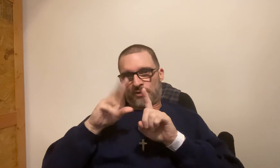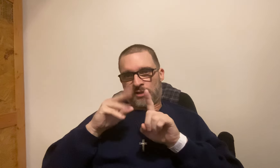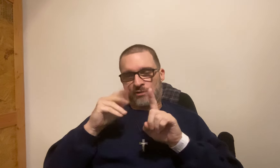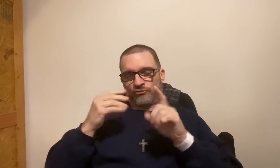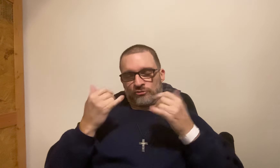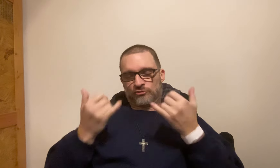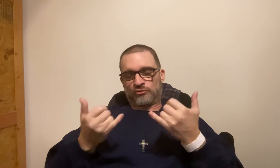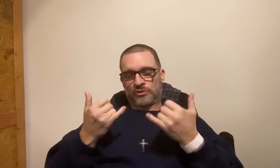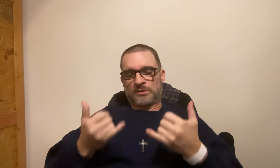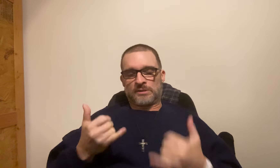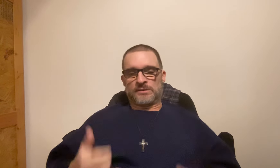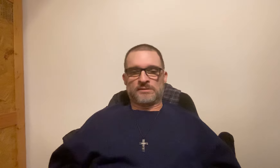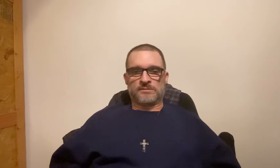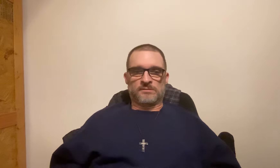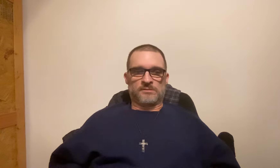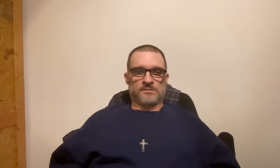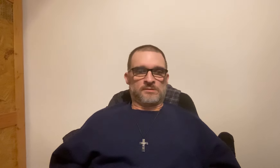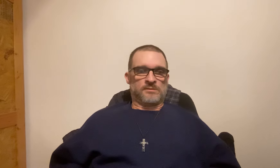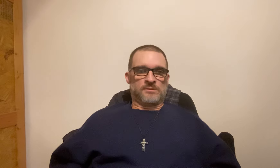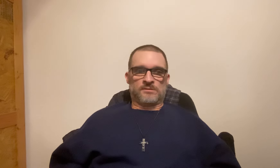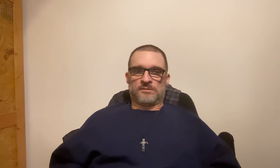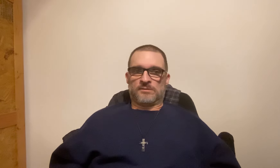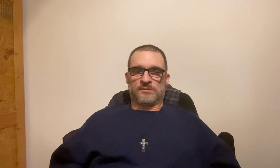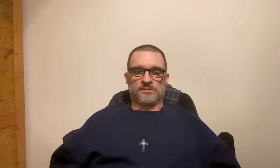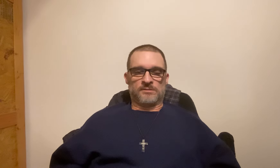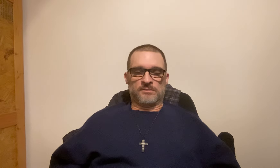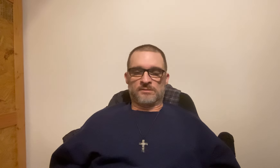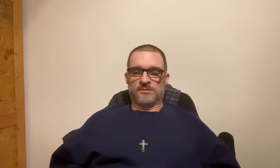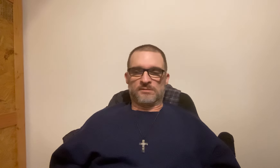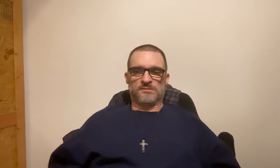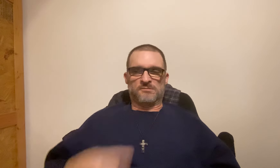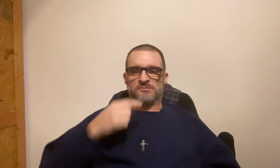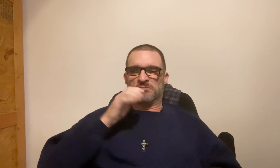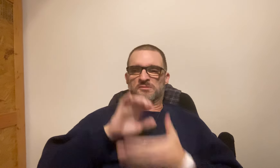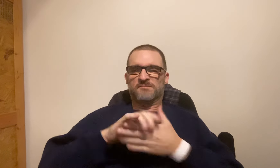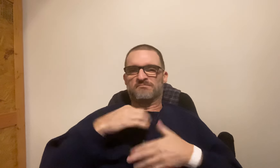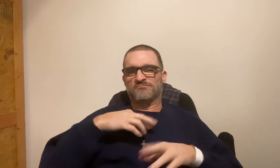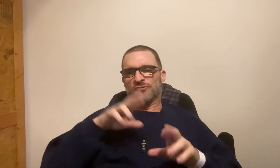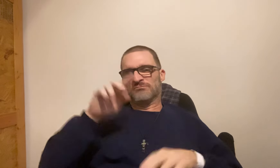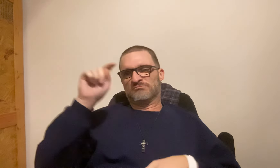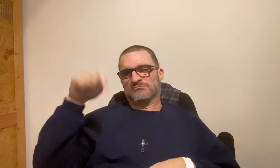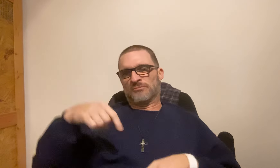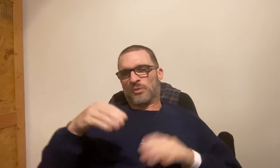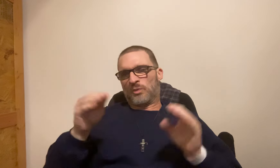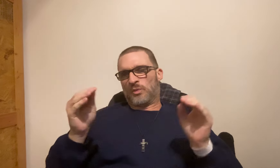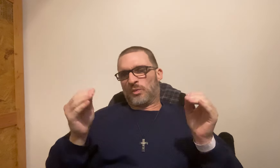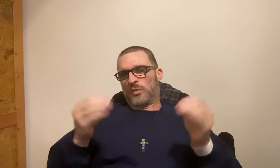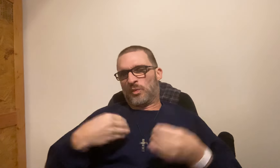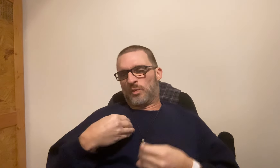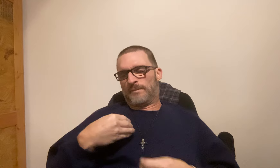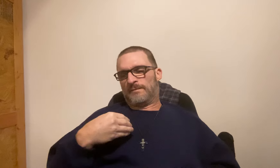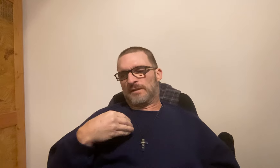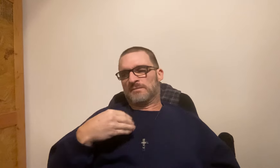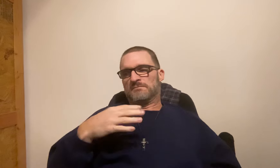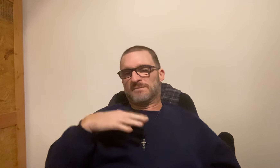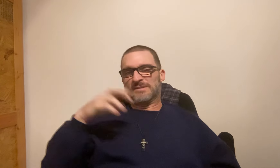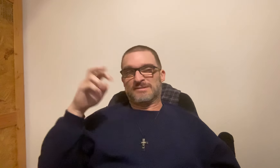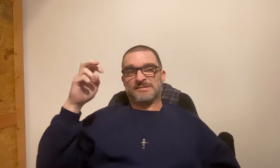for the radiation treatment appointment today. I told my wife that I'm ready to go downstairs to the office.